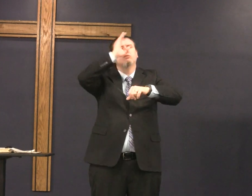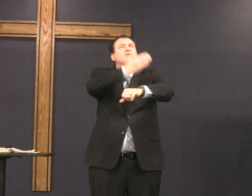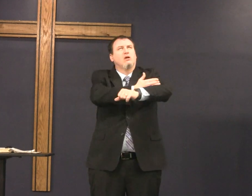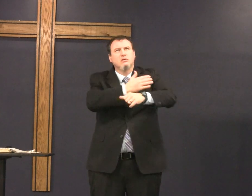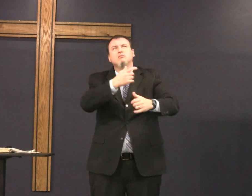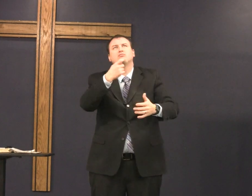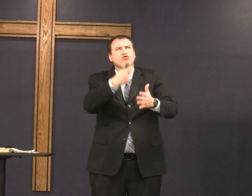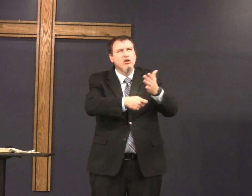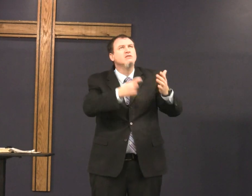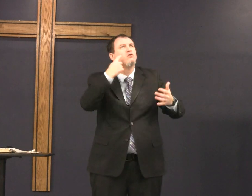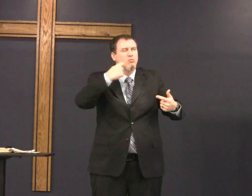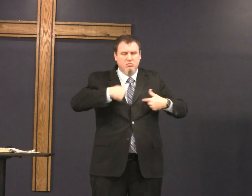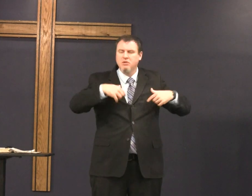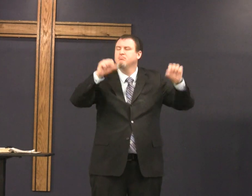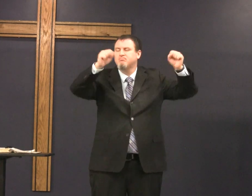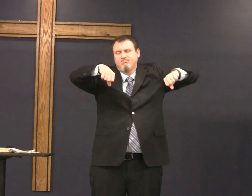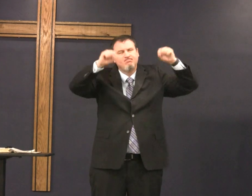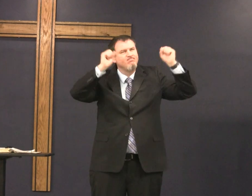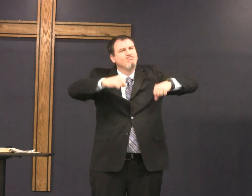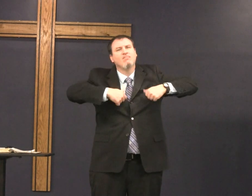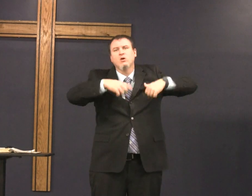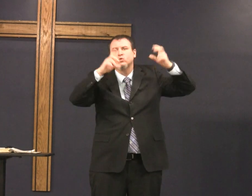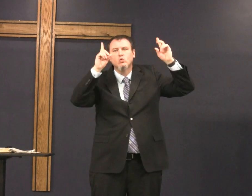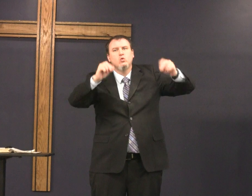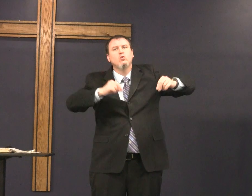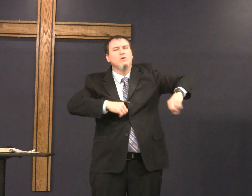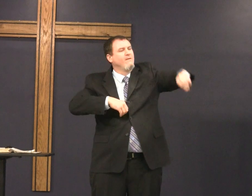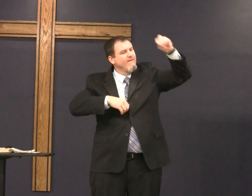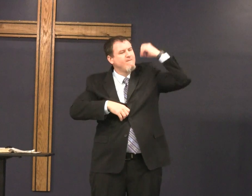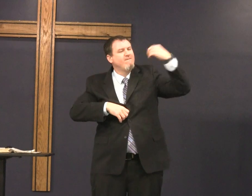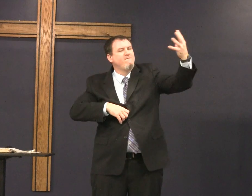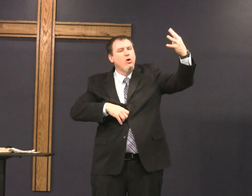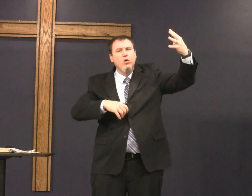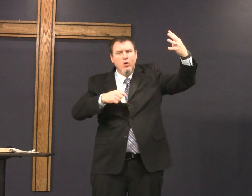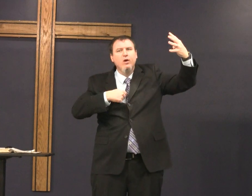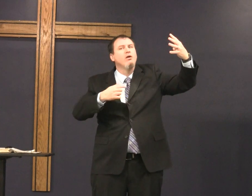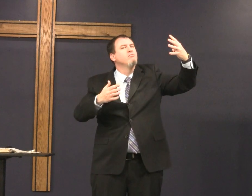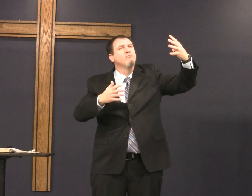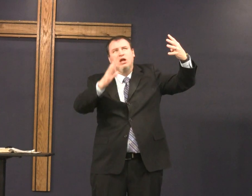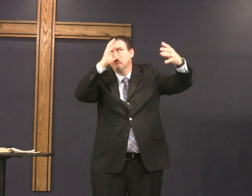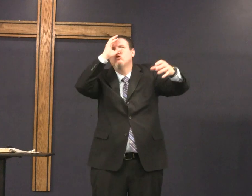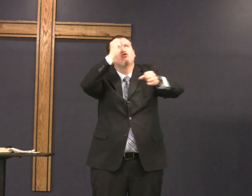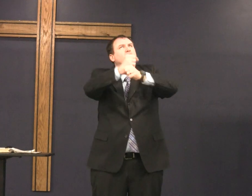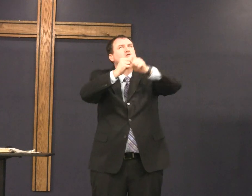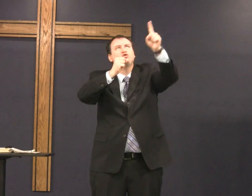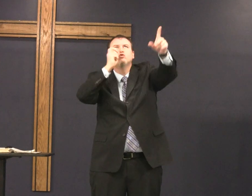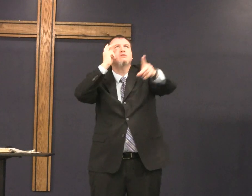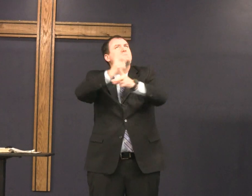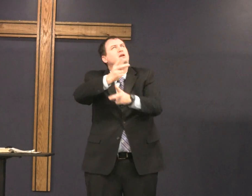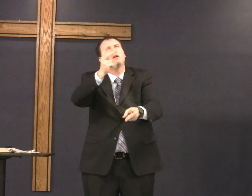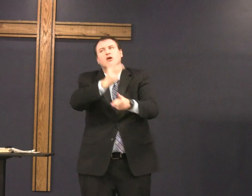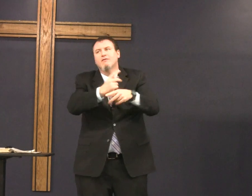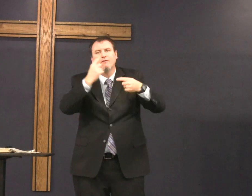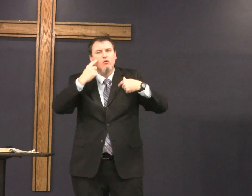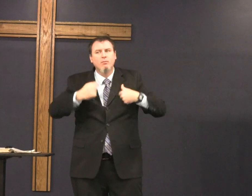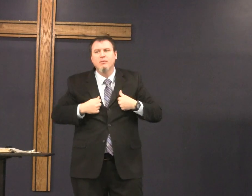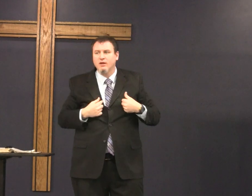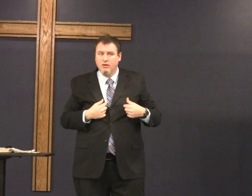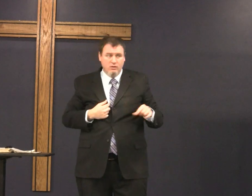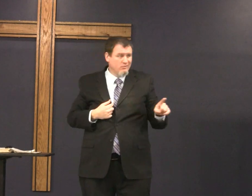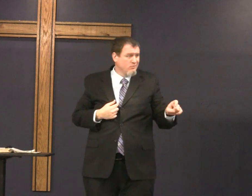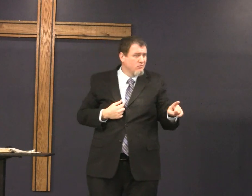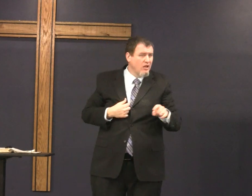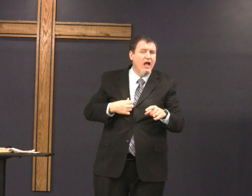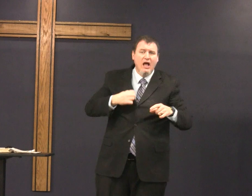and to accept his son who paid the price for me and fourth to trust in him to take care of me